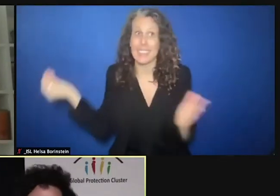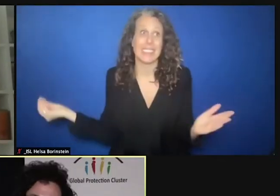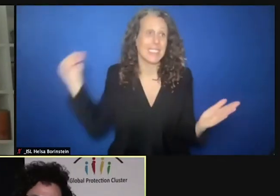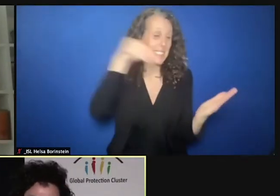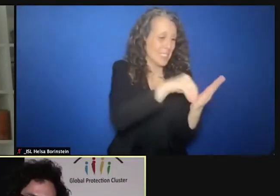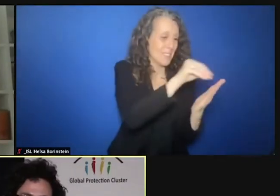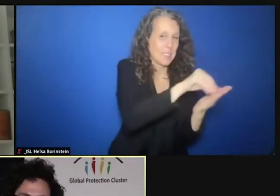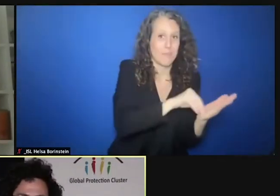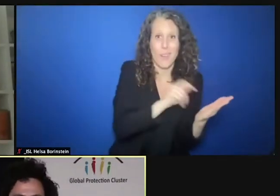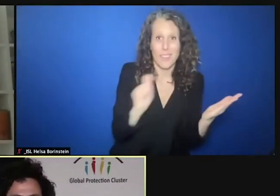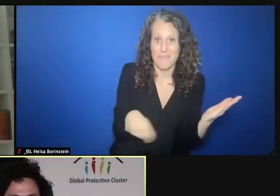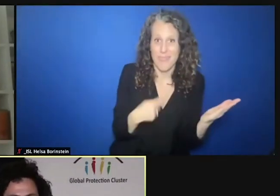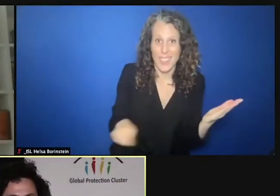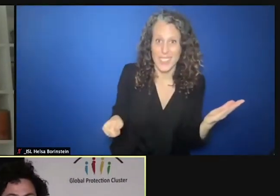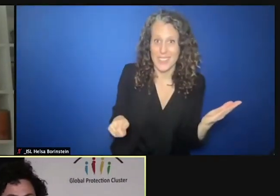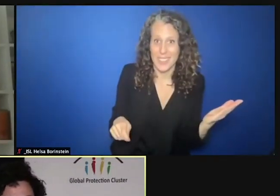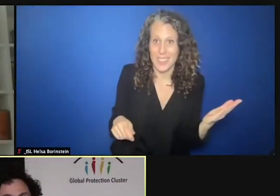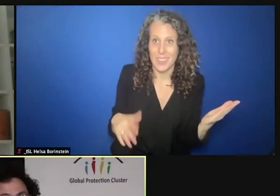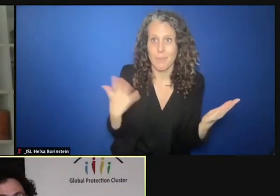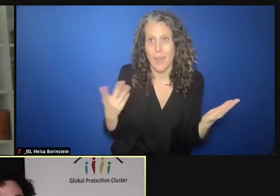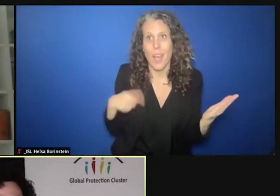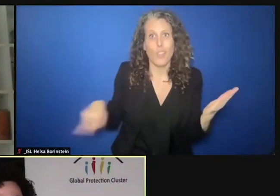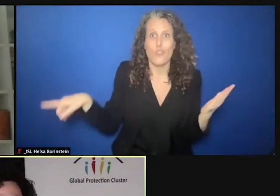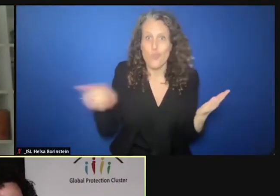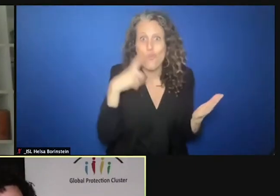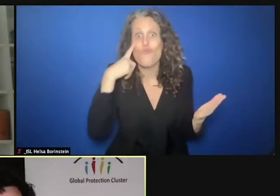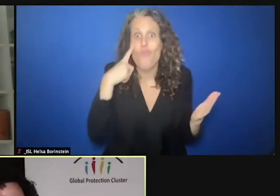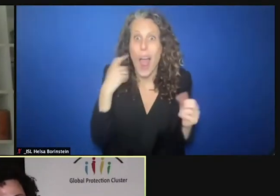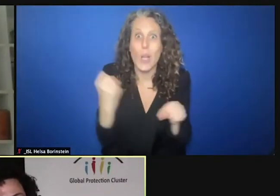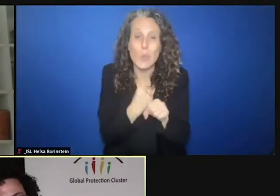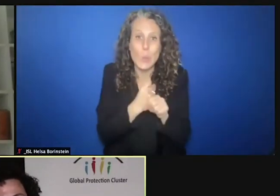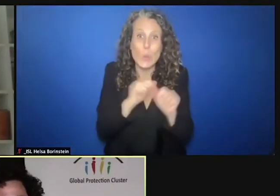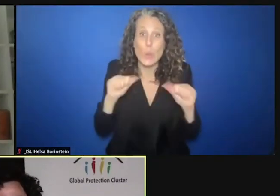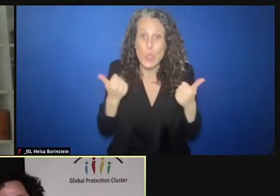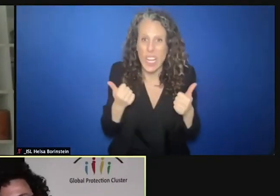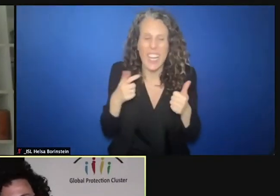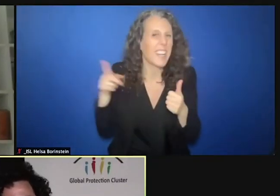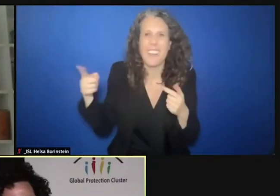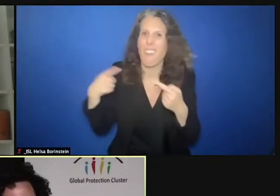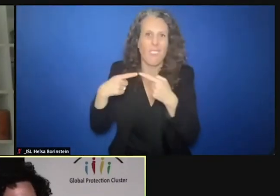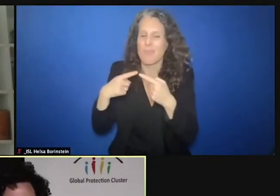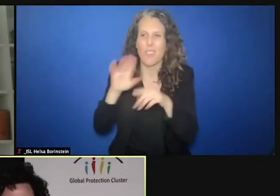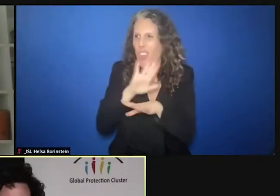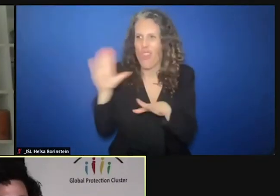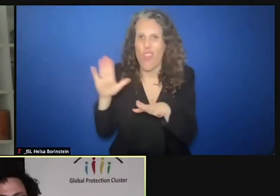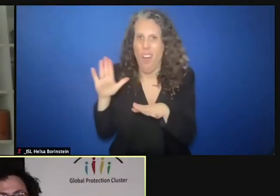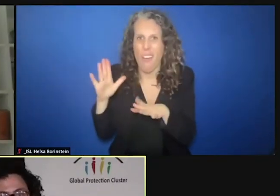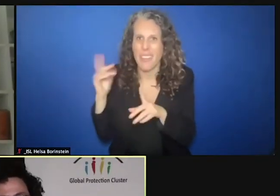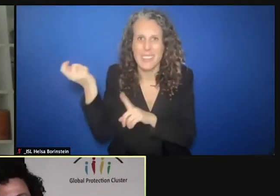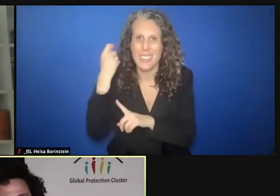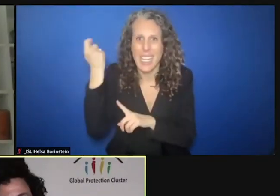tried to do something good and it didn't work. Because of several reasons. For these moments